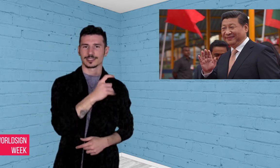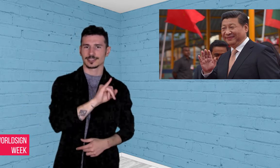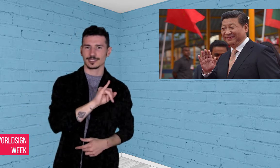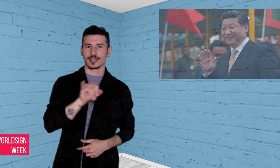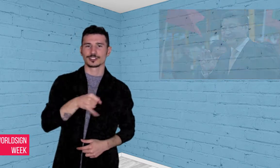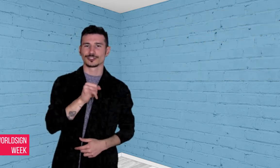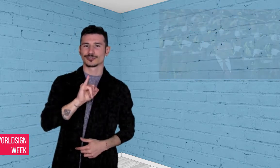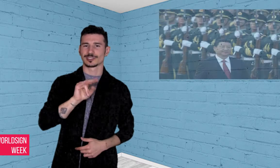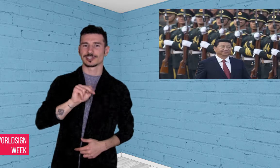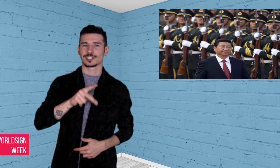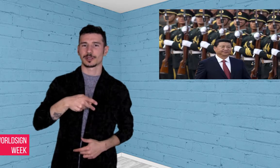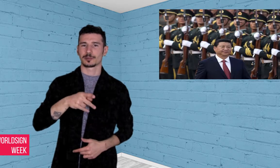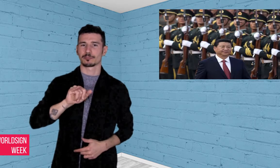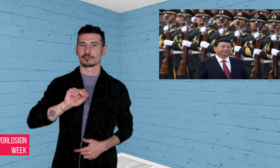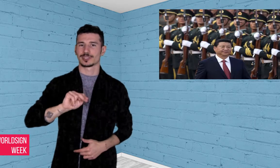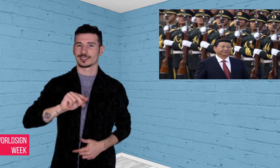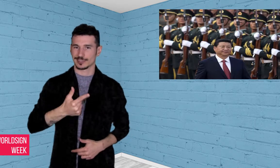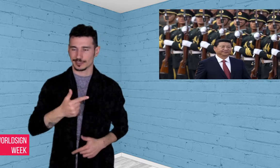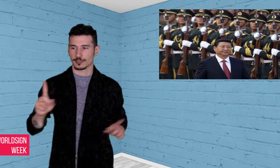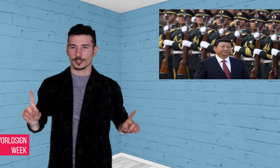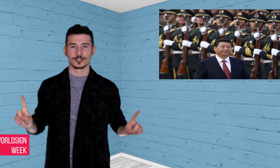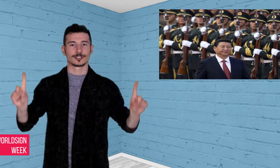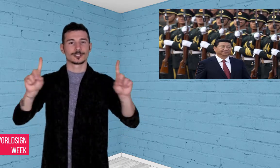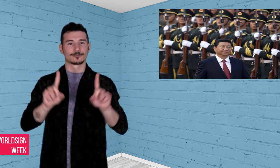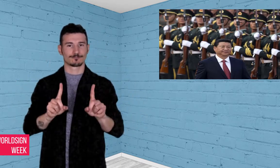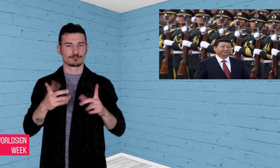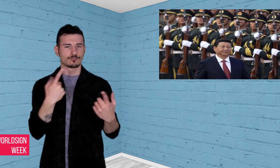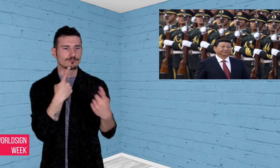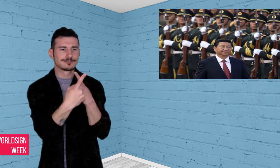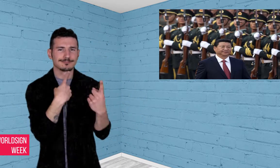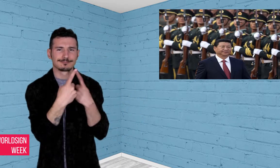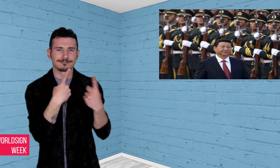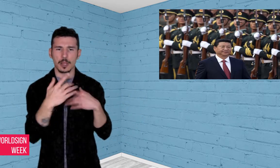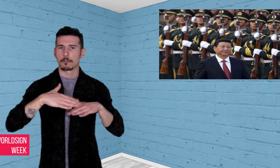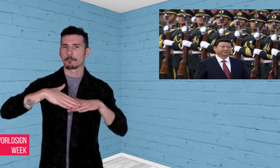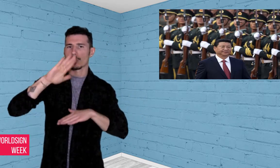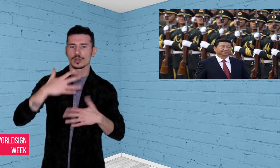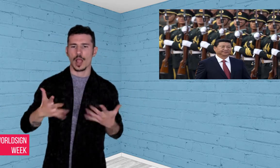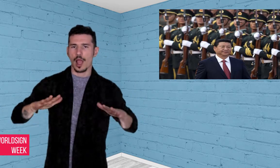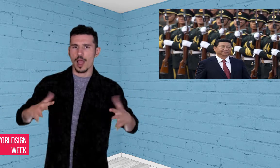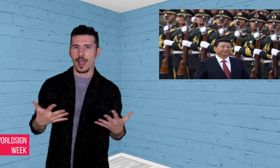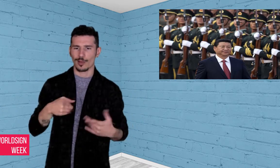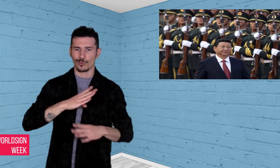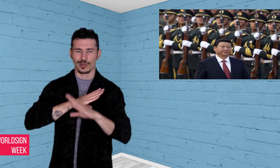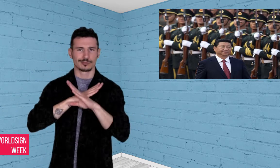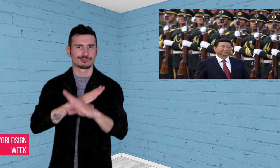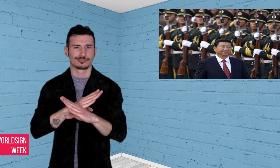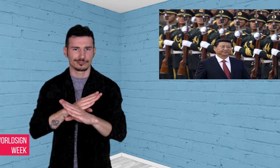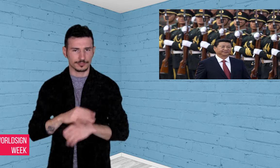their first meeting this month. The